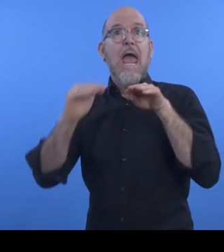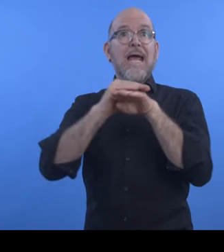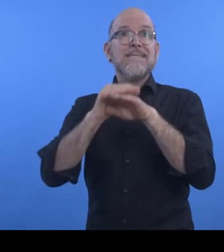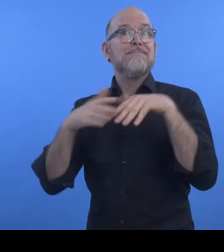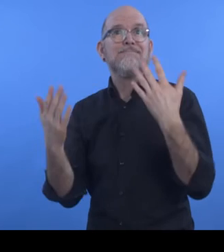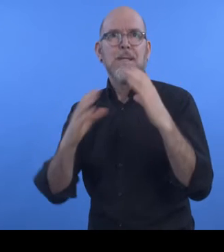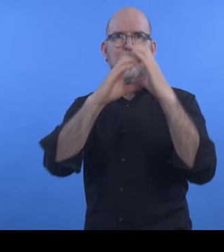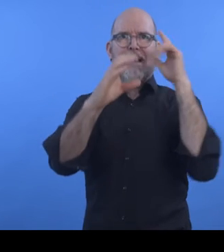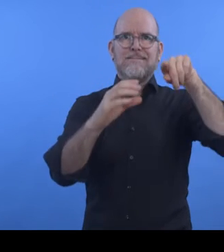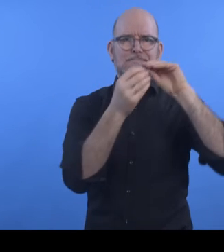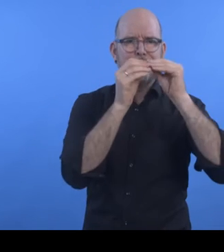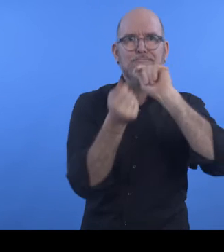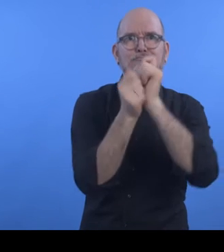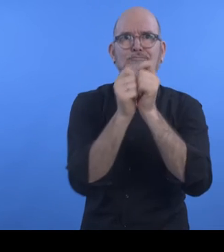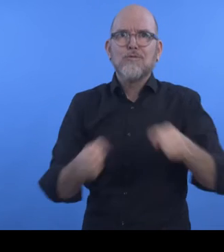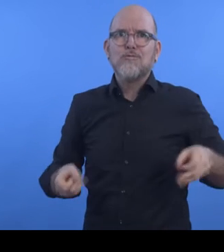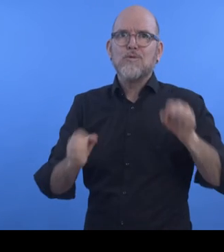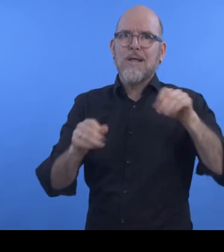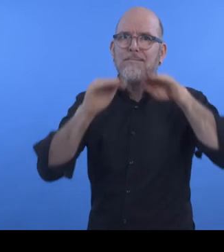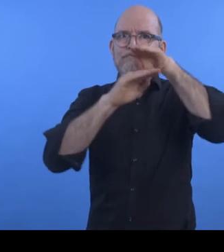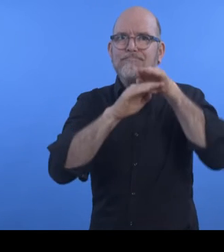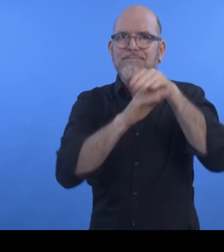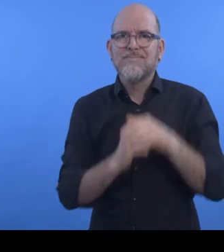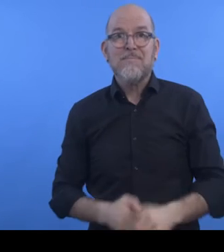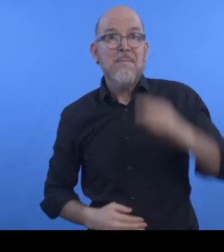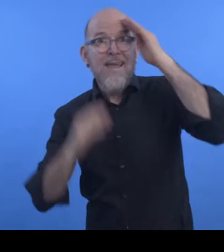Srikanth Karra: Hey, I am Srikanth Karra from Mphasis.